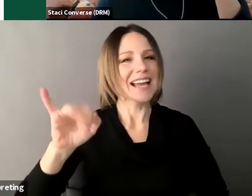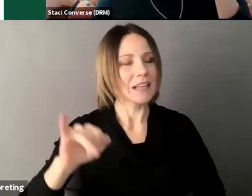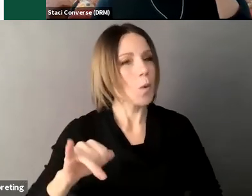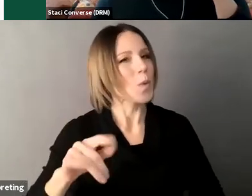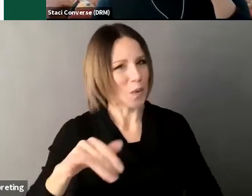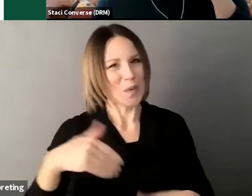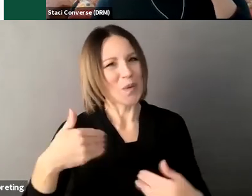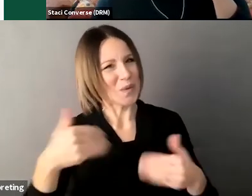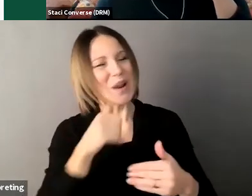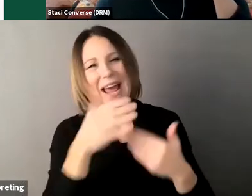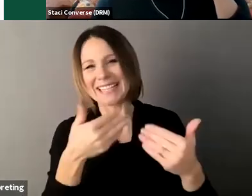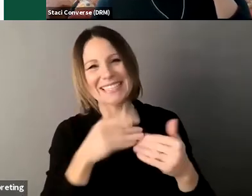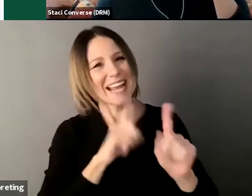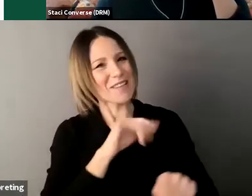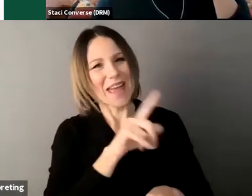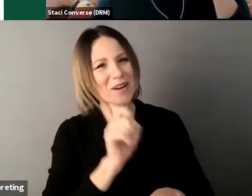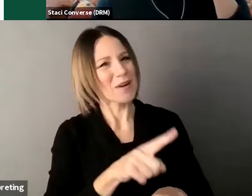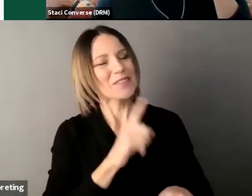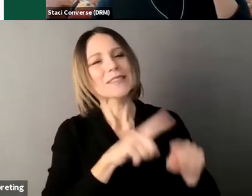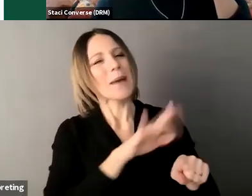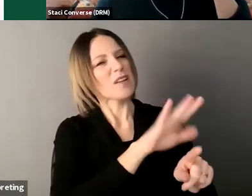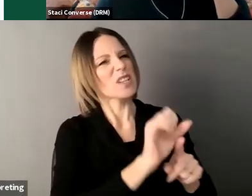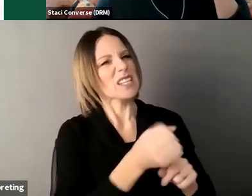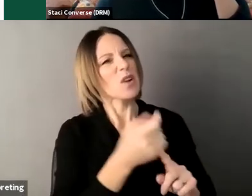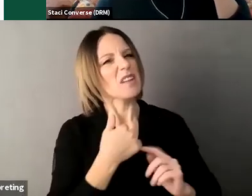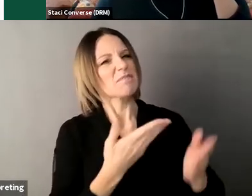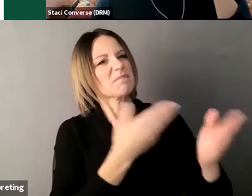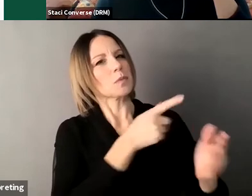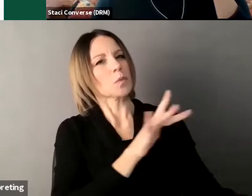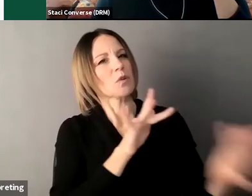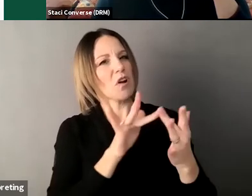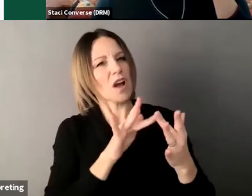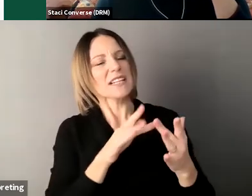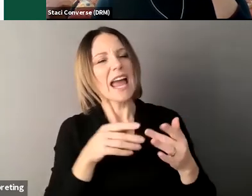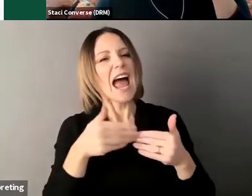um I would suggest that they you know maybe contact us offline about um I think it gets really